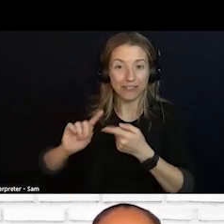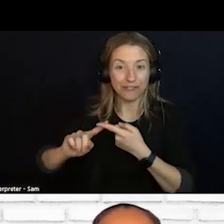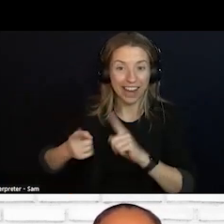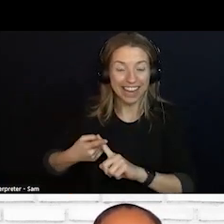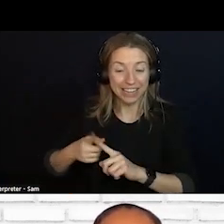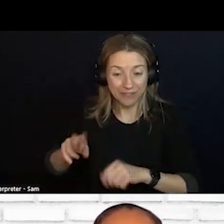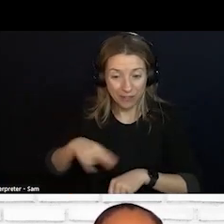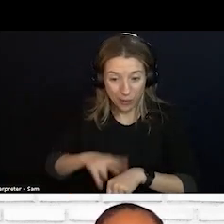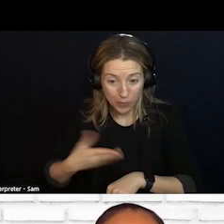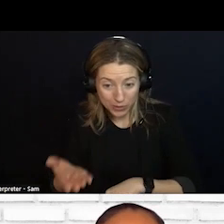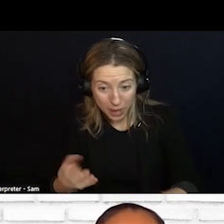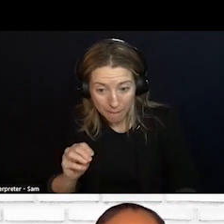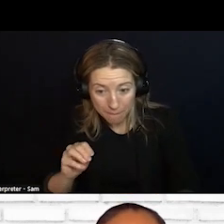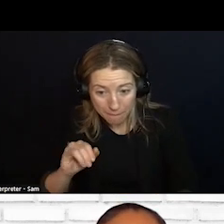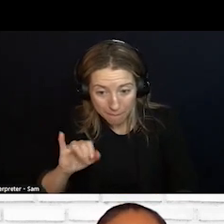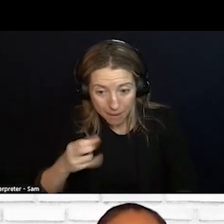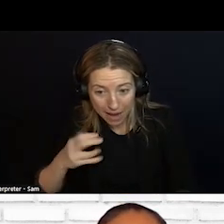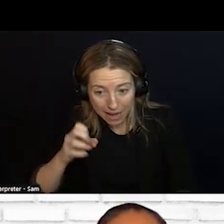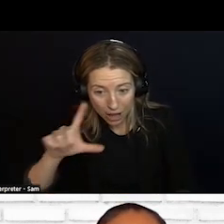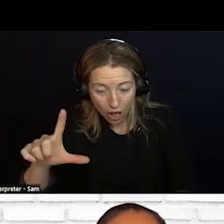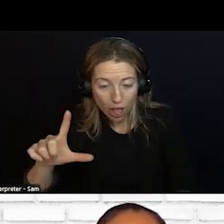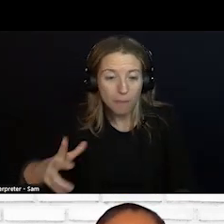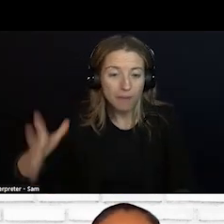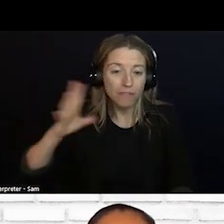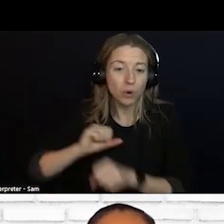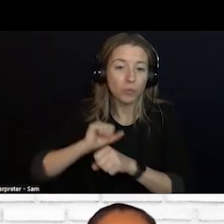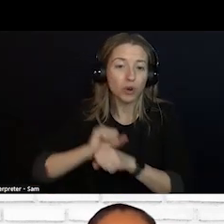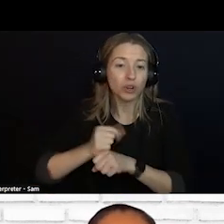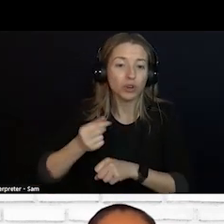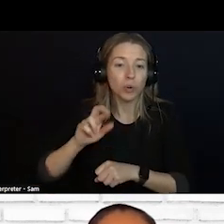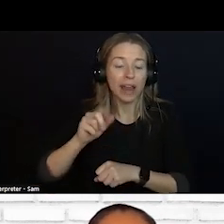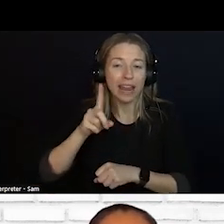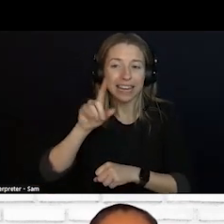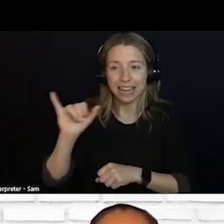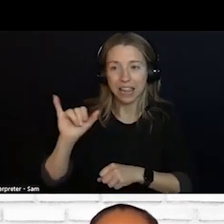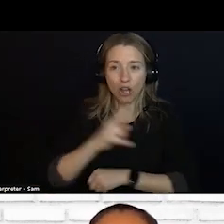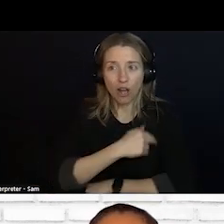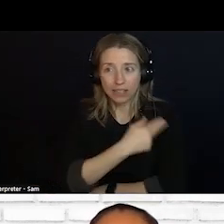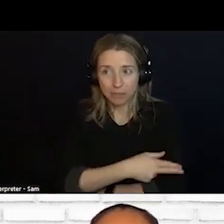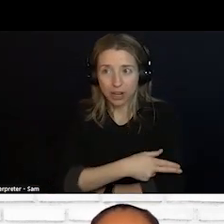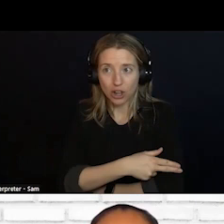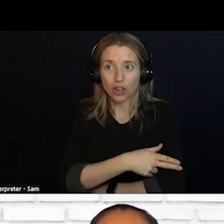MICHAEL WORKED AT HOSPITAL GRADY HOSPITAL. >>: I DID WORK AT GRADY,